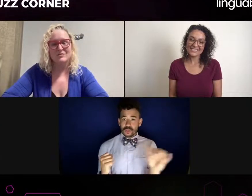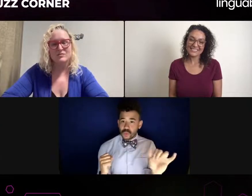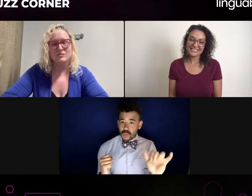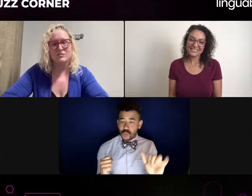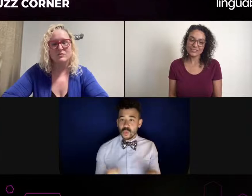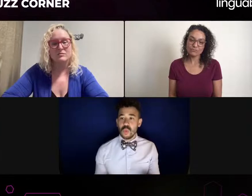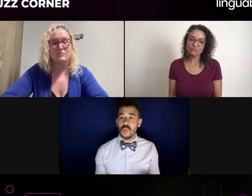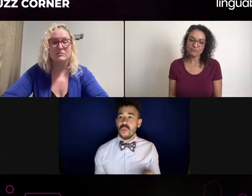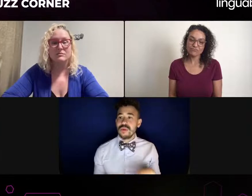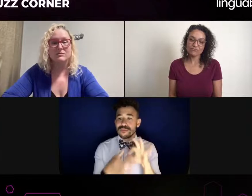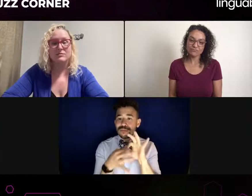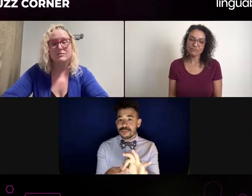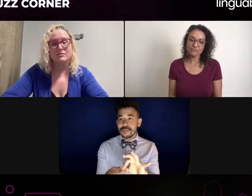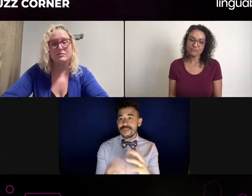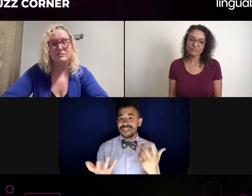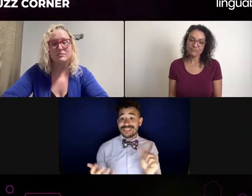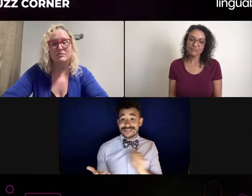But sometimes you might have one.